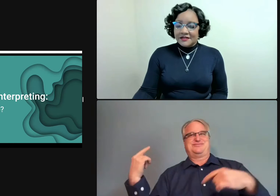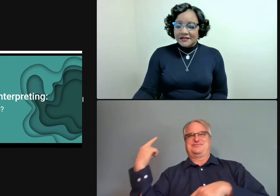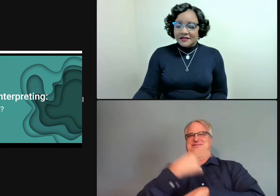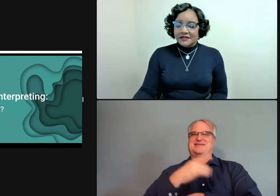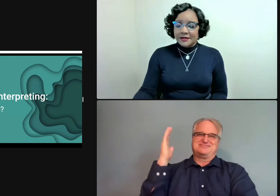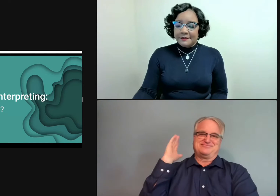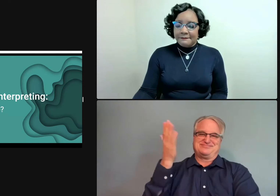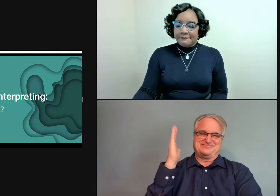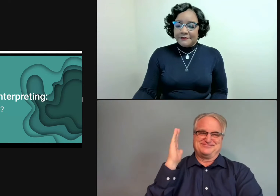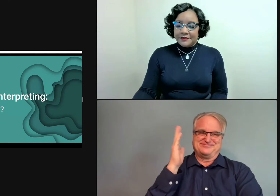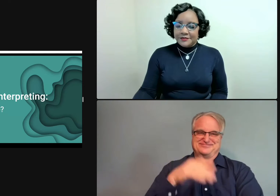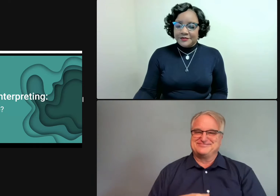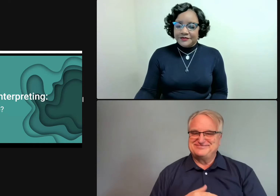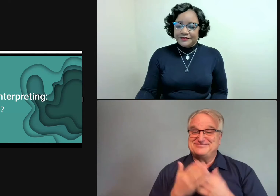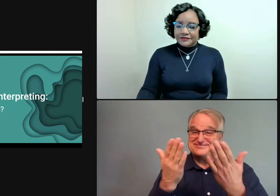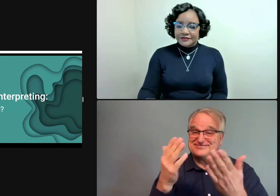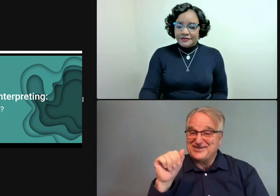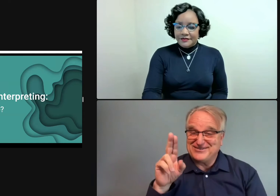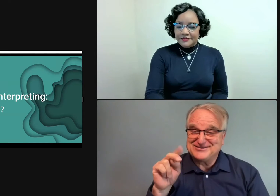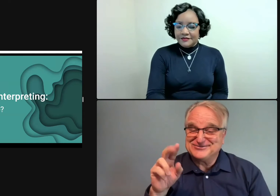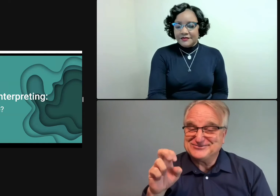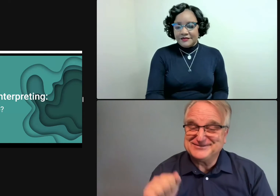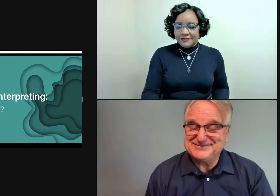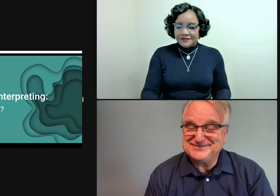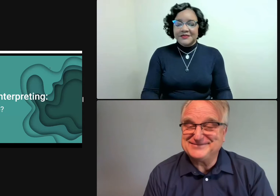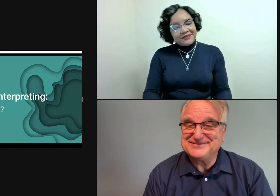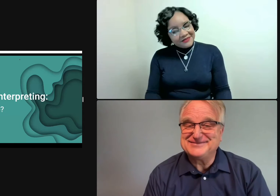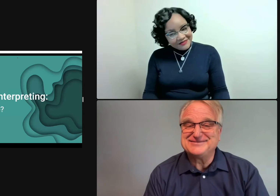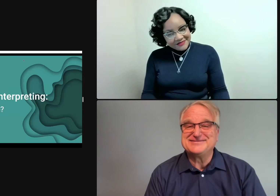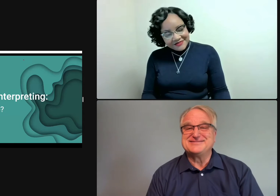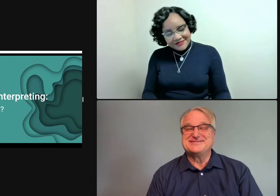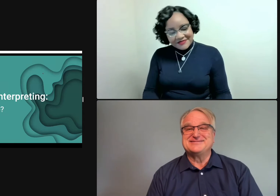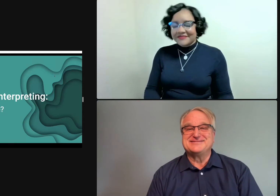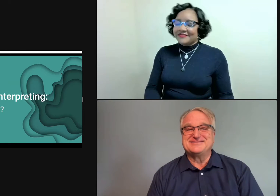So we each want to share with you how it is we got to this topic and to be here with you today. Let's start with Aundrea.